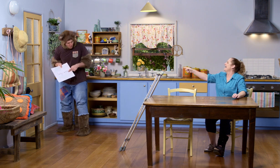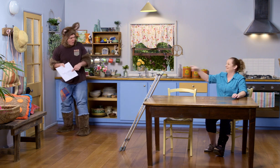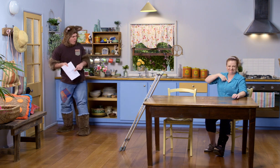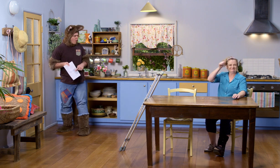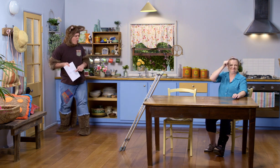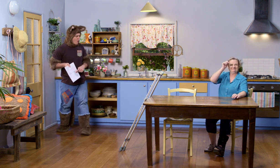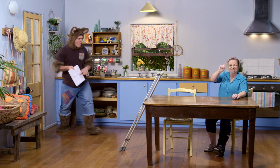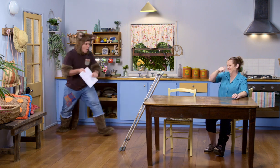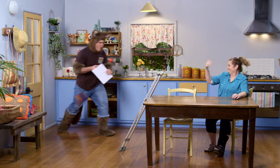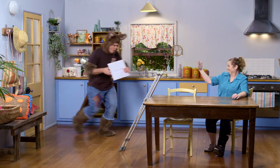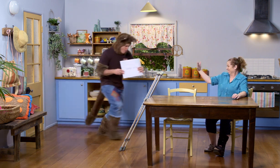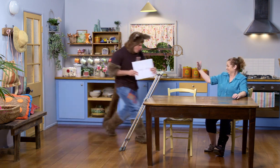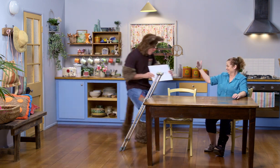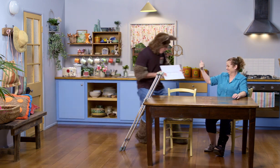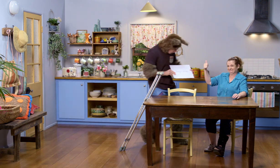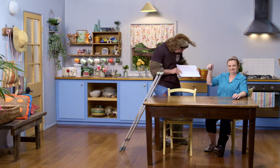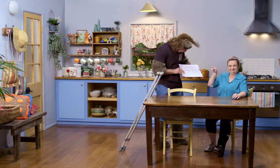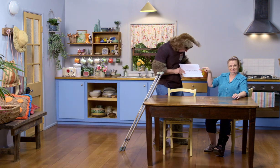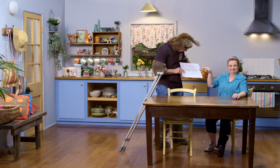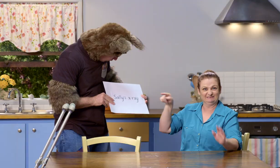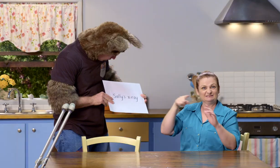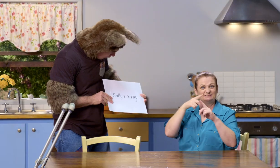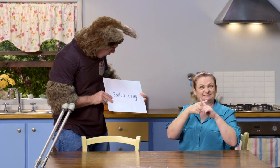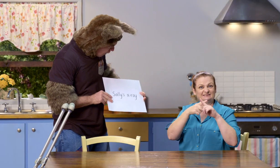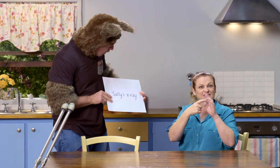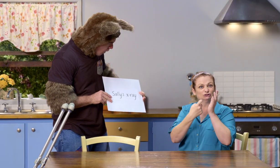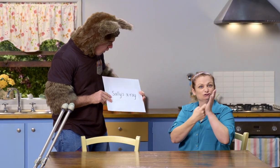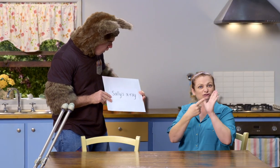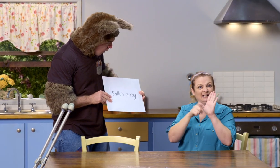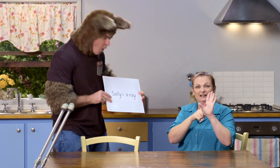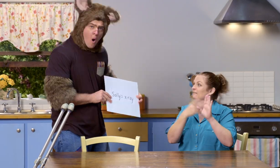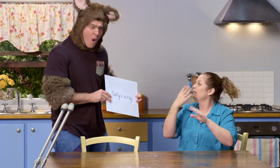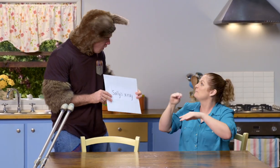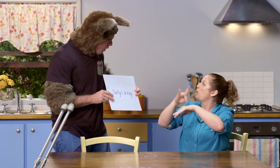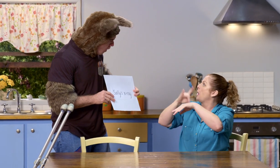(GASPS) I know what that is! That's my X-ray from the hospital.